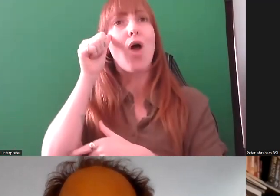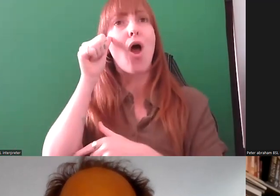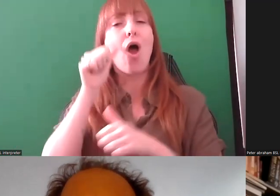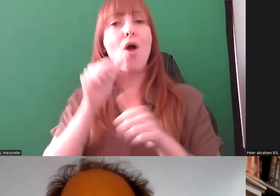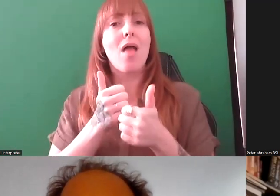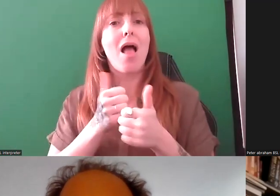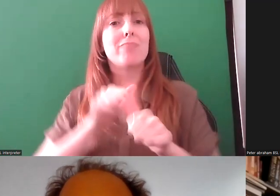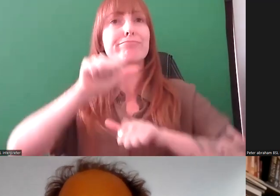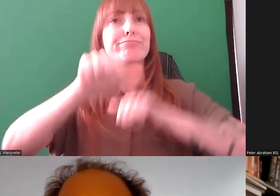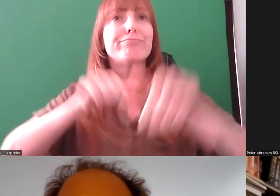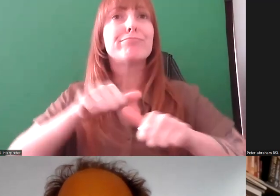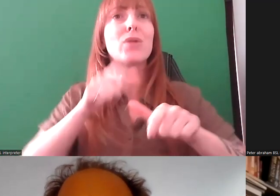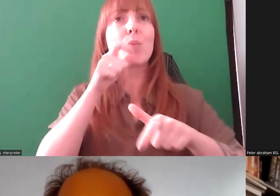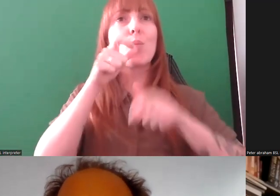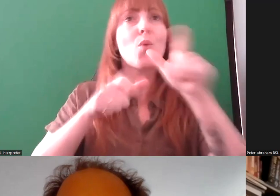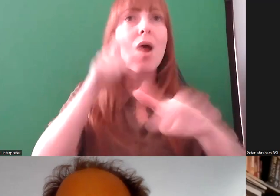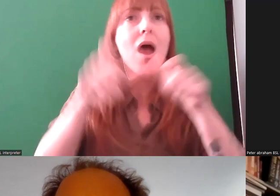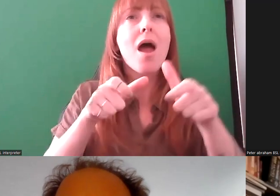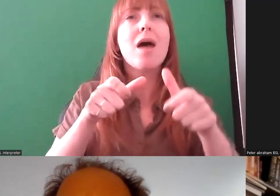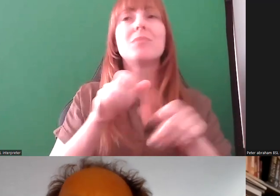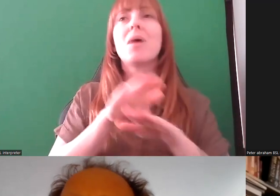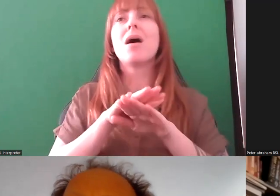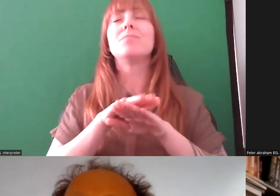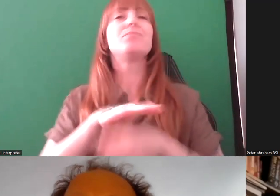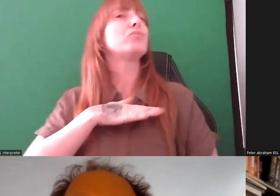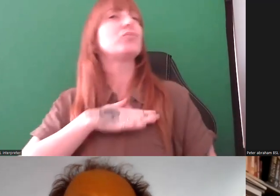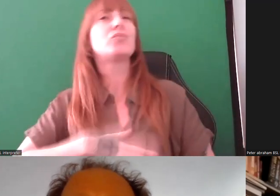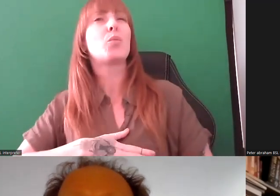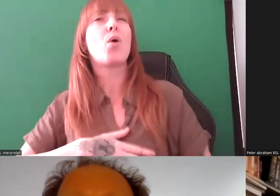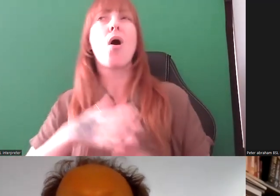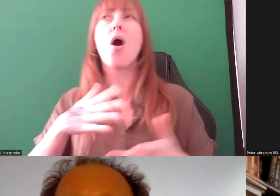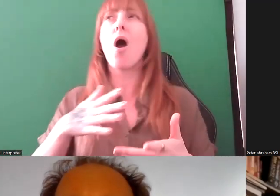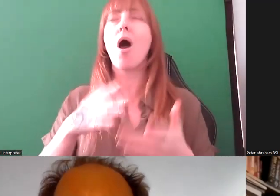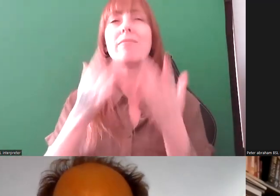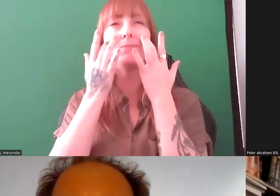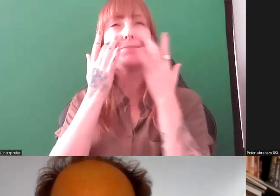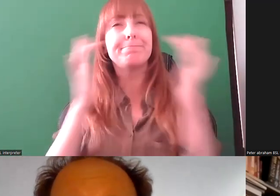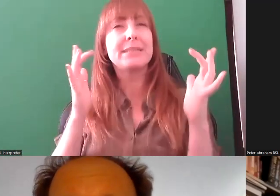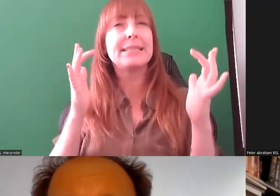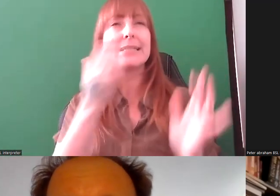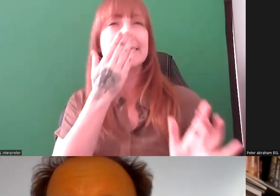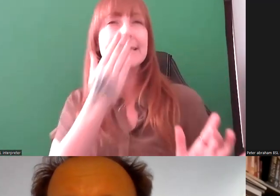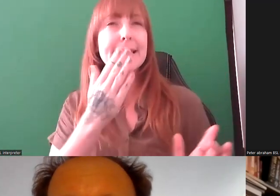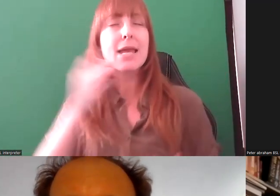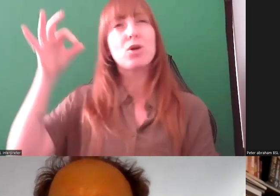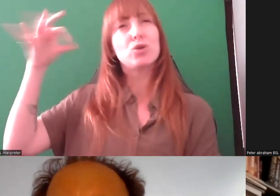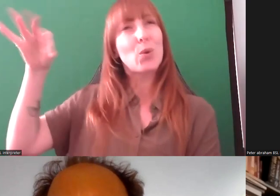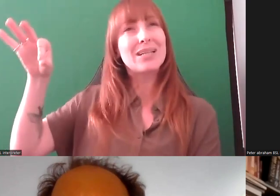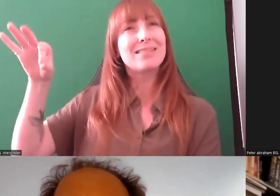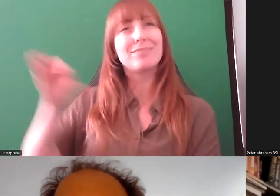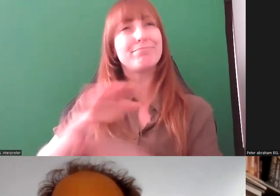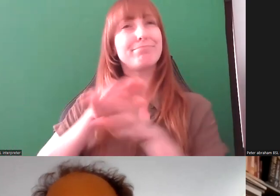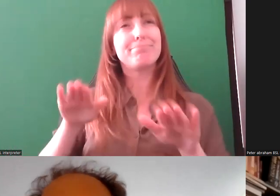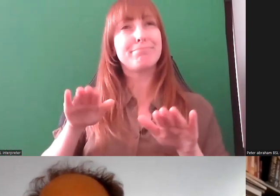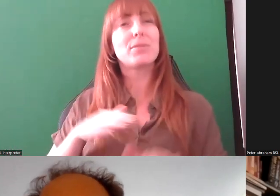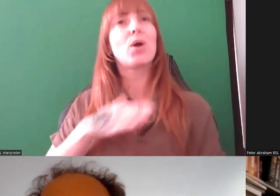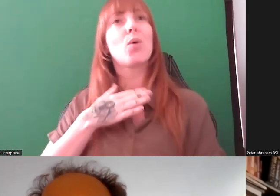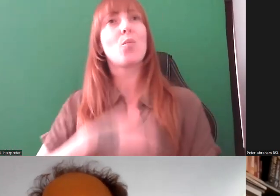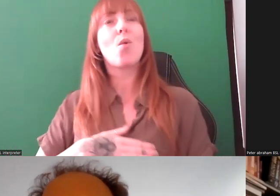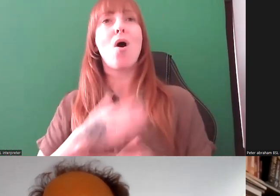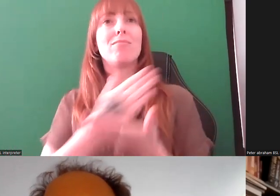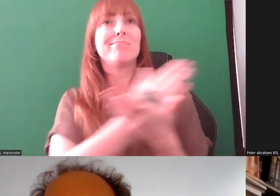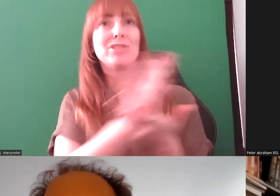tactic way. Our steering group is still meeting now but in the next phase of what we're doing